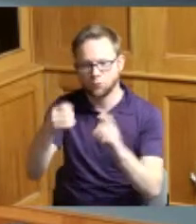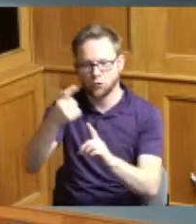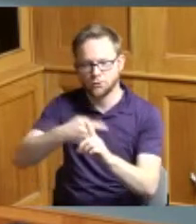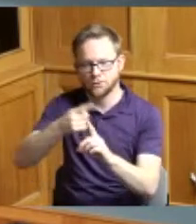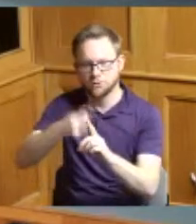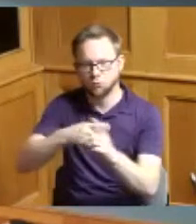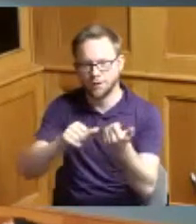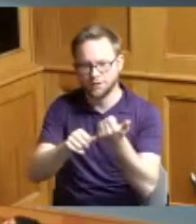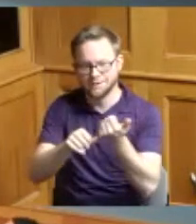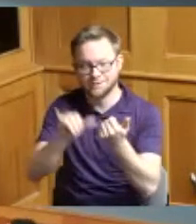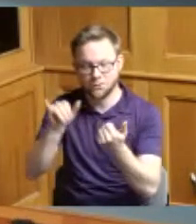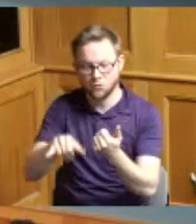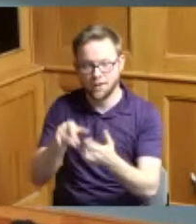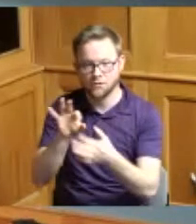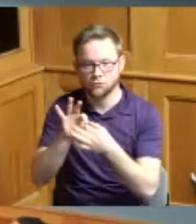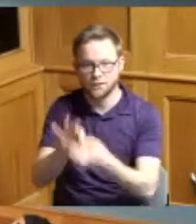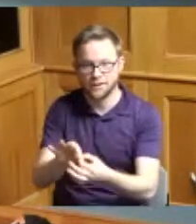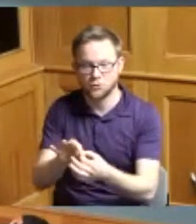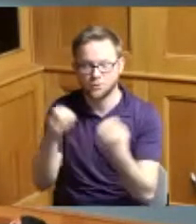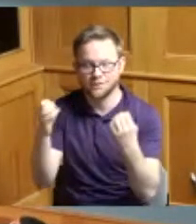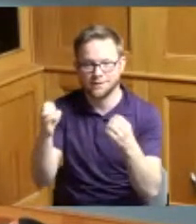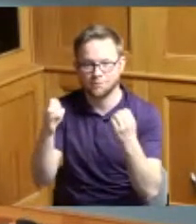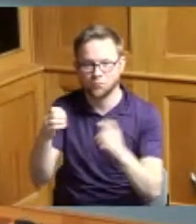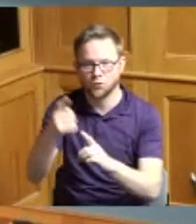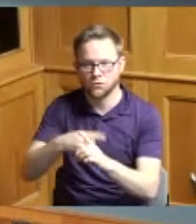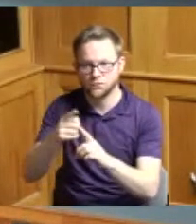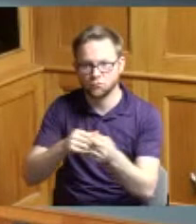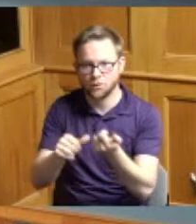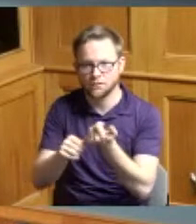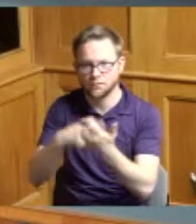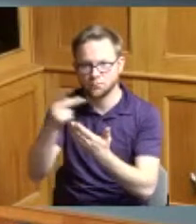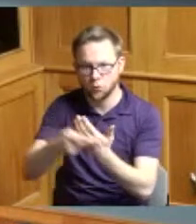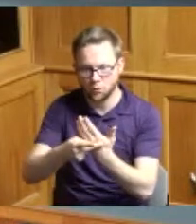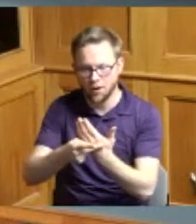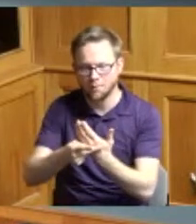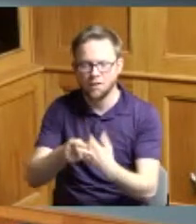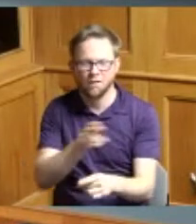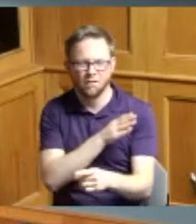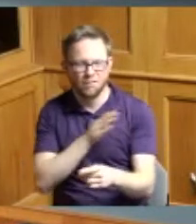relates to our emergency rental assistance program as the Board is aware we received two